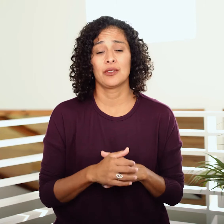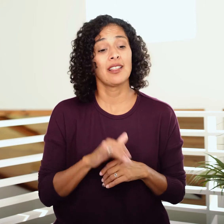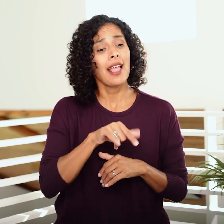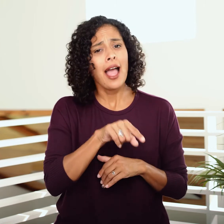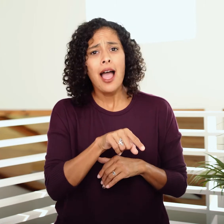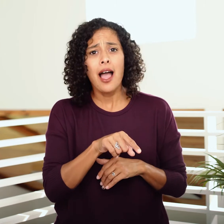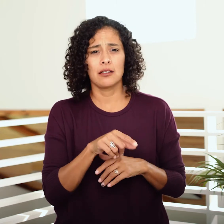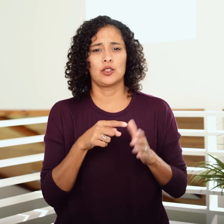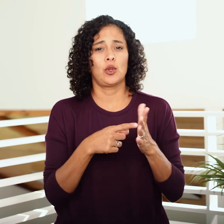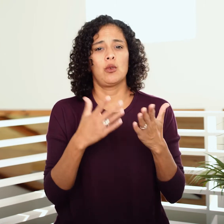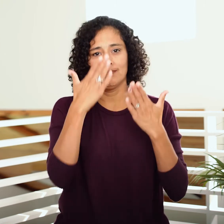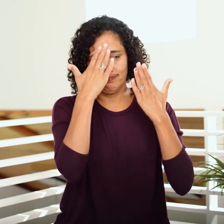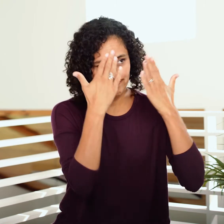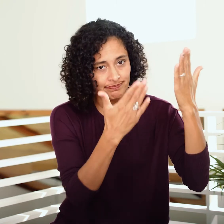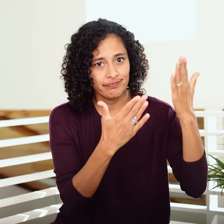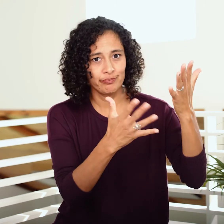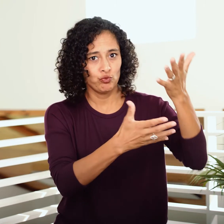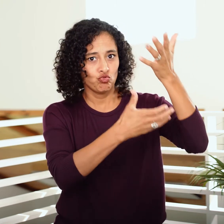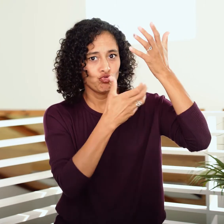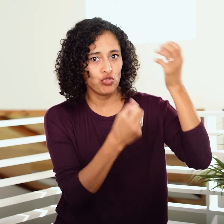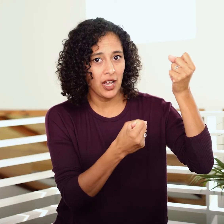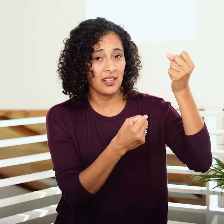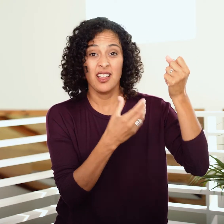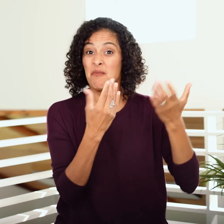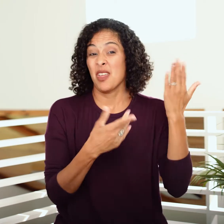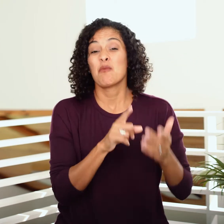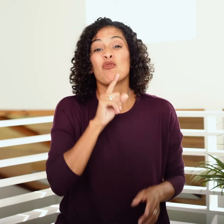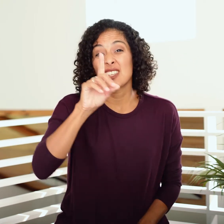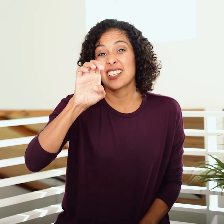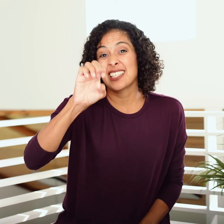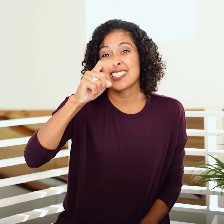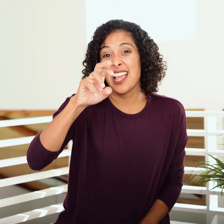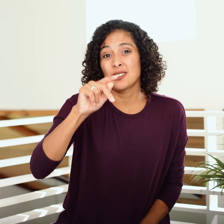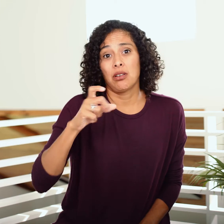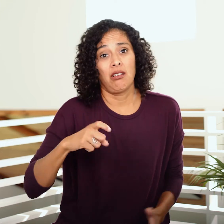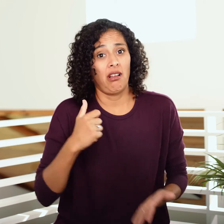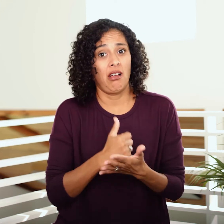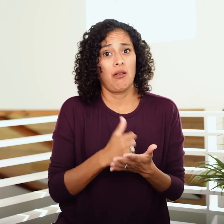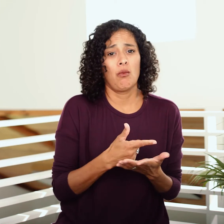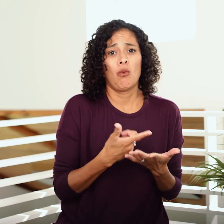This is an act of submission and trust and probably even desperation.